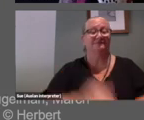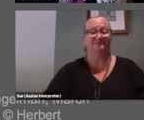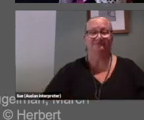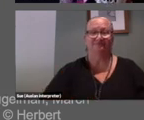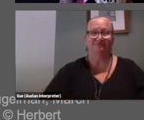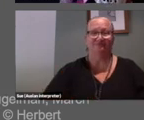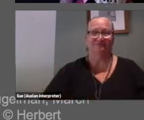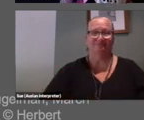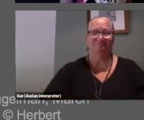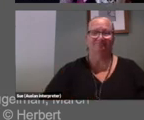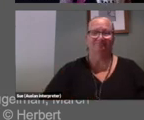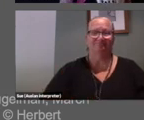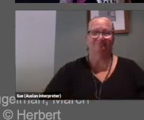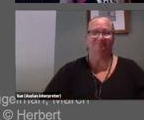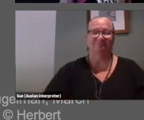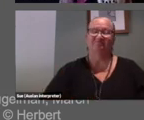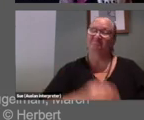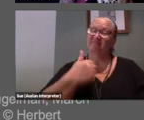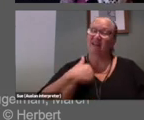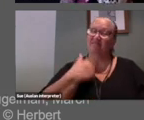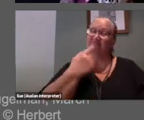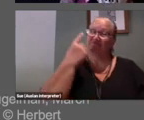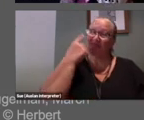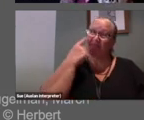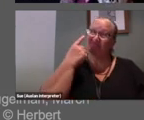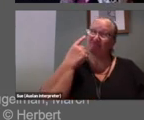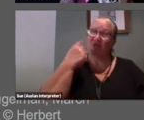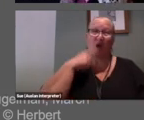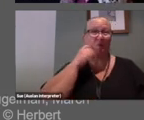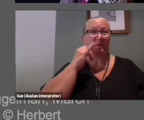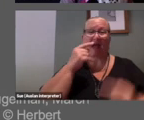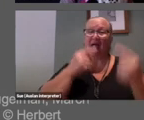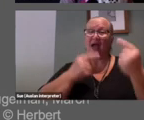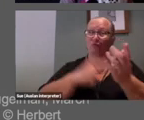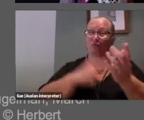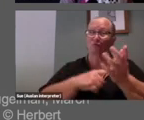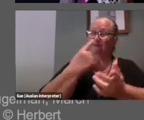I would argue that this work also relies on, and then reaffirms a